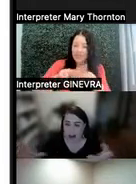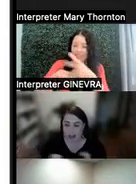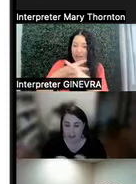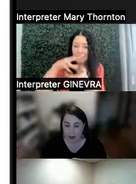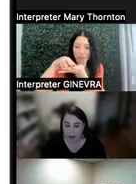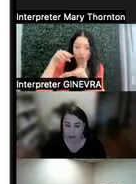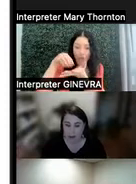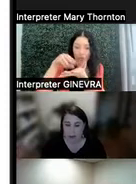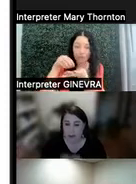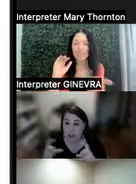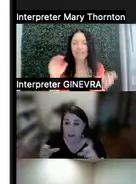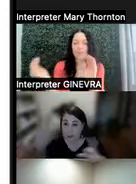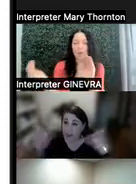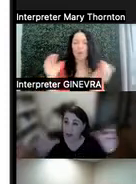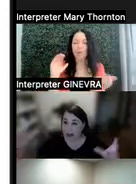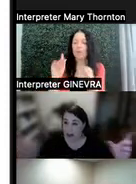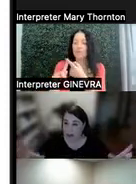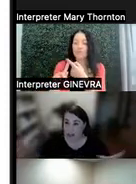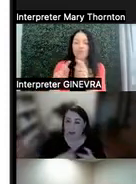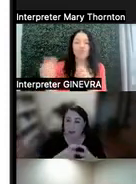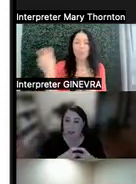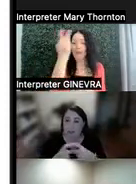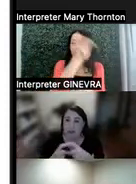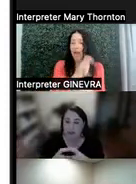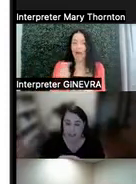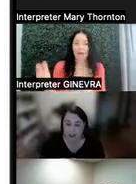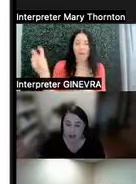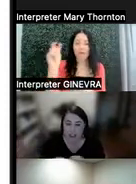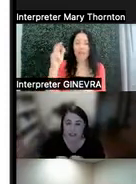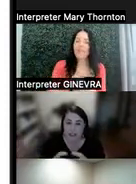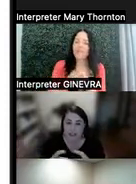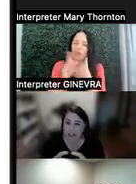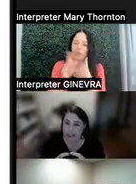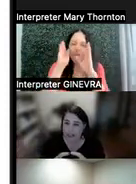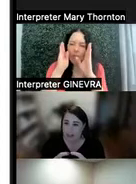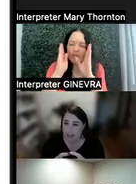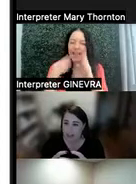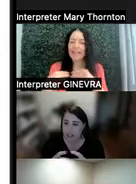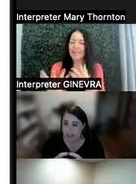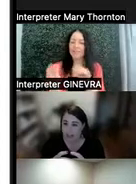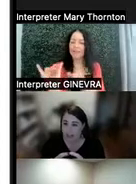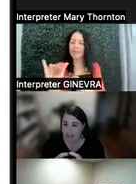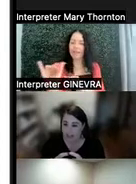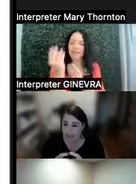as opposed to jumping around-- that we're really focusing on giving like information at the same time.